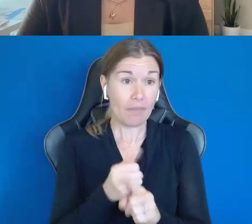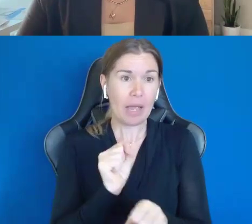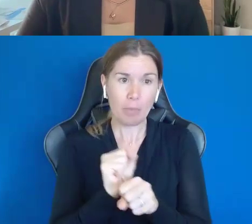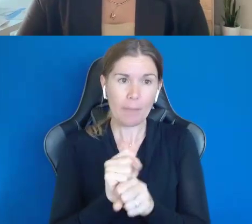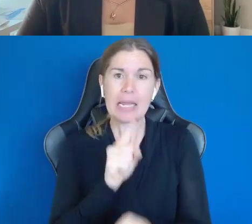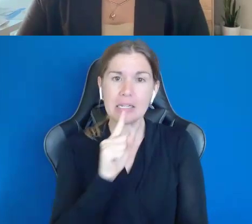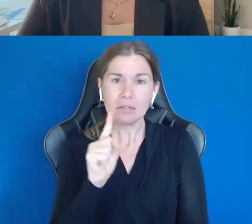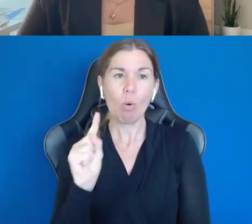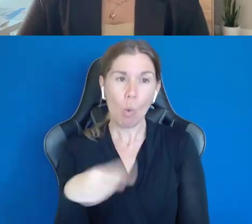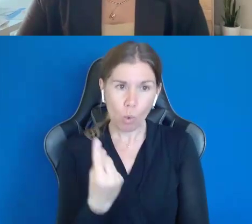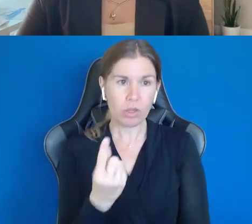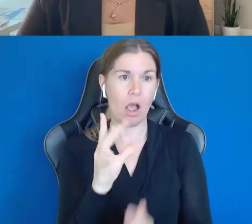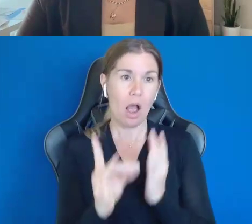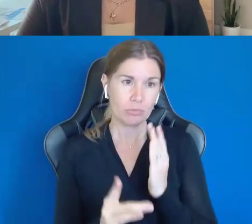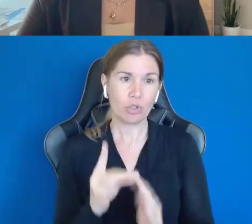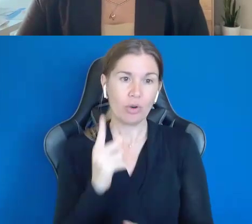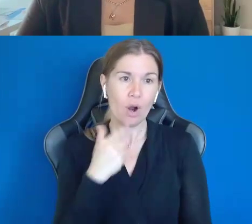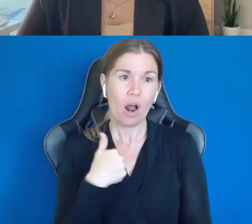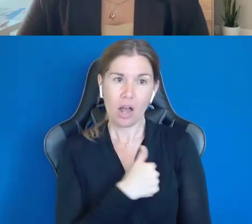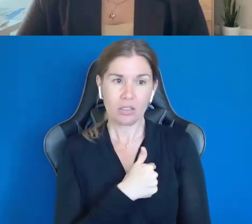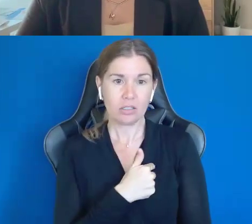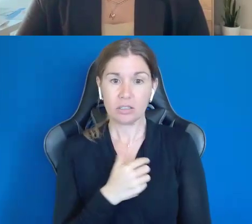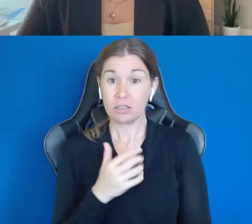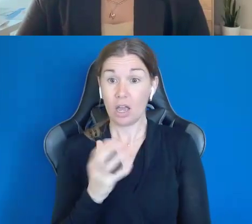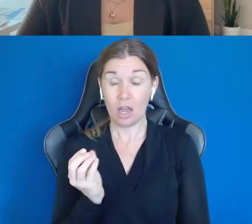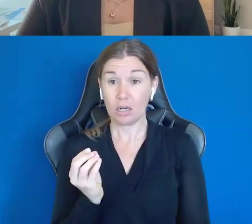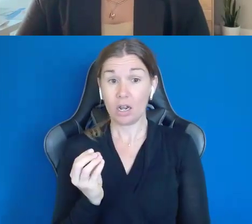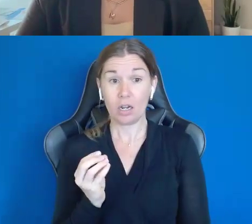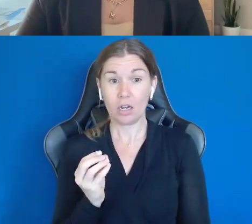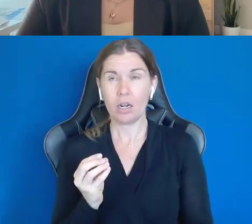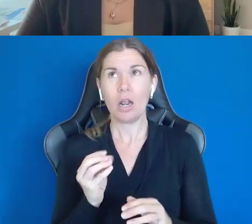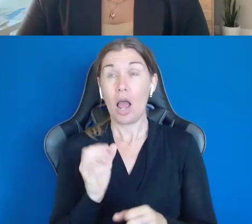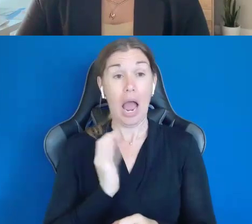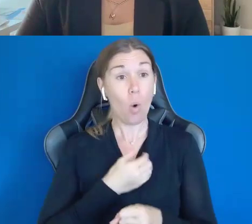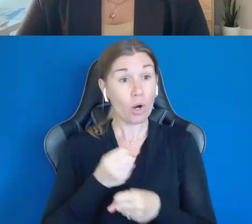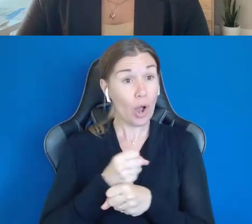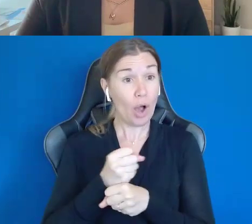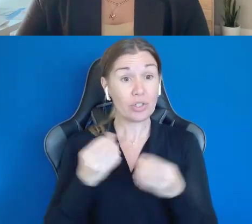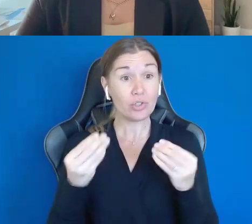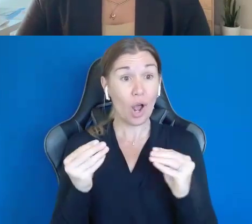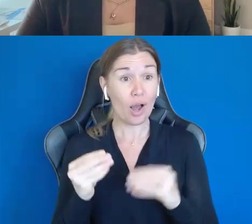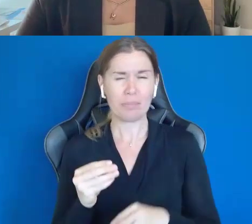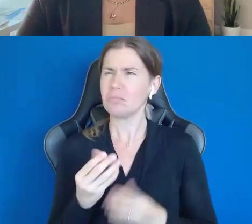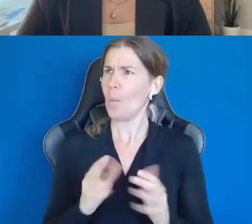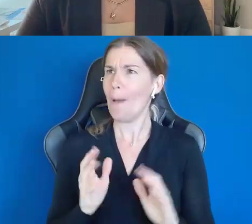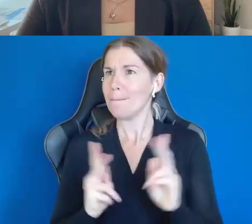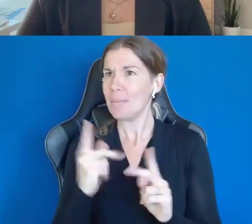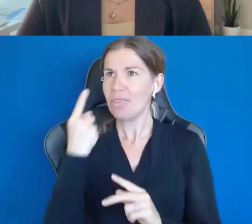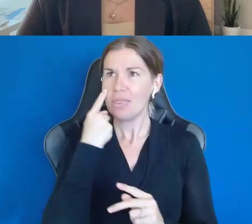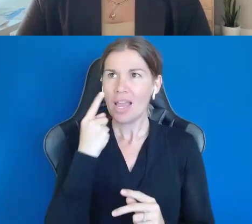you know. Even at our coffee shop. I'm not I don't want everyone to think, oh, every day is glitter and rainbows.